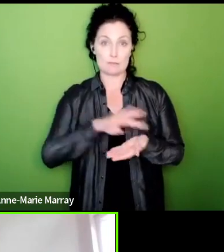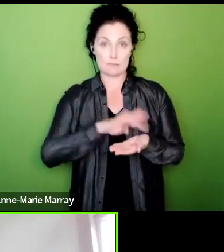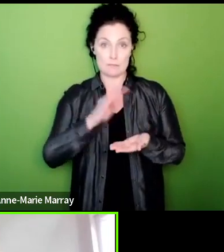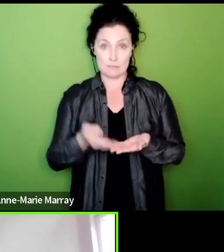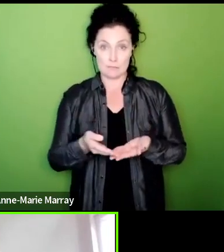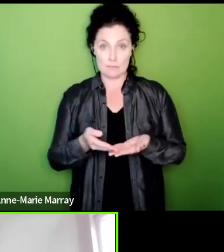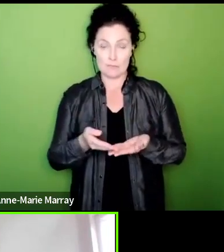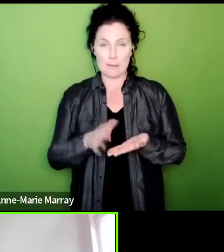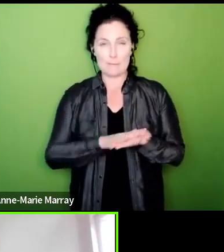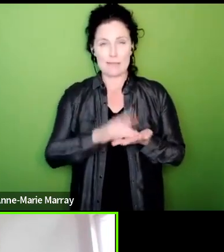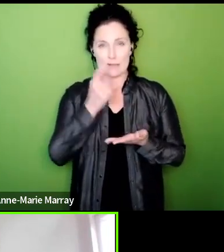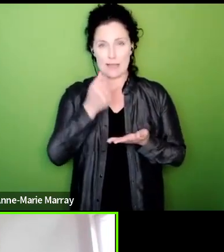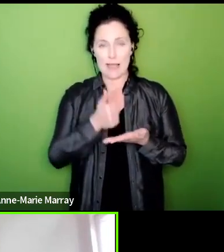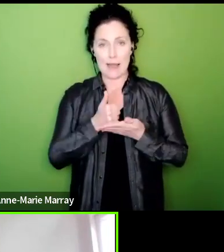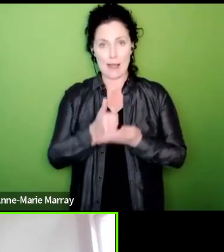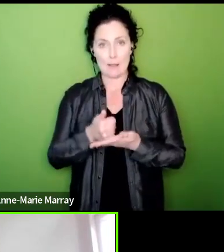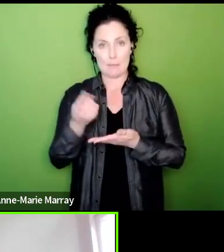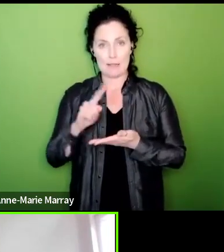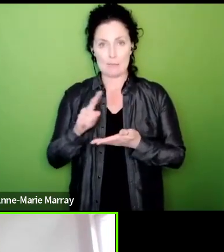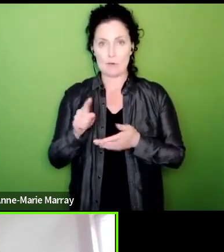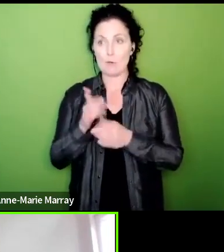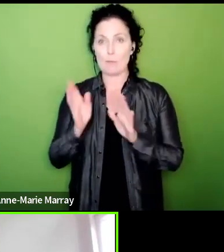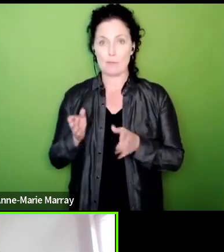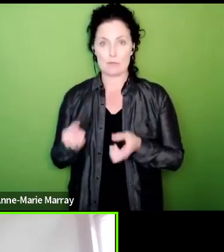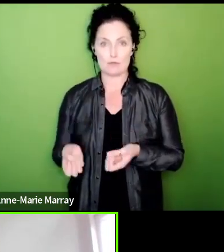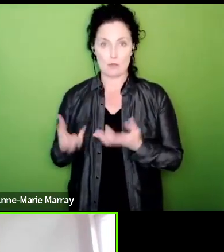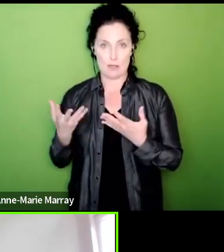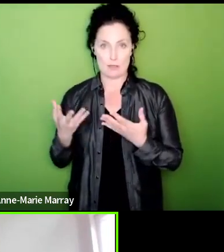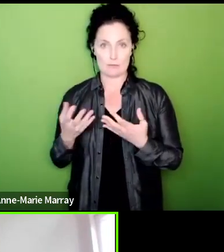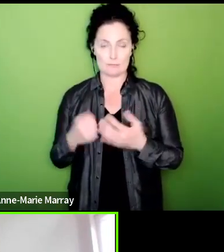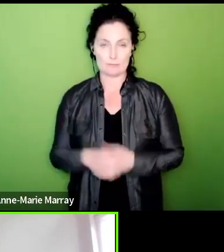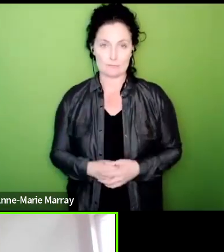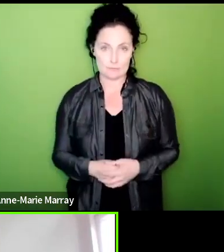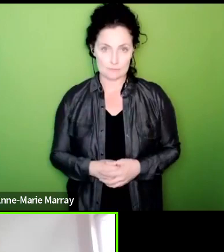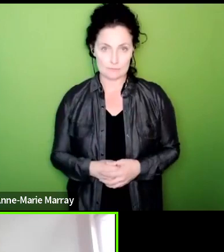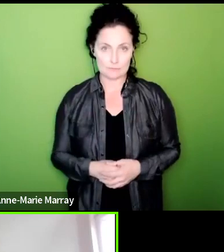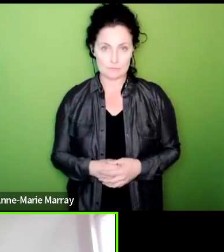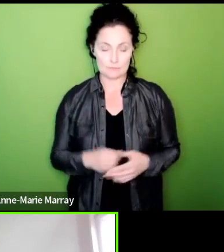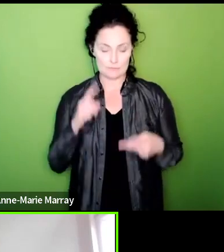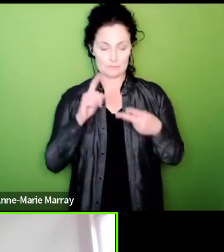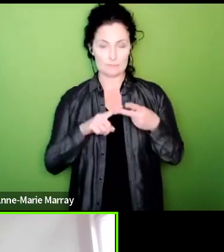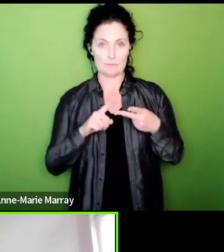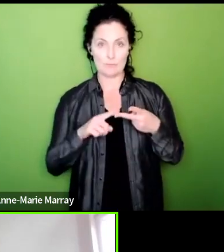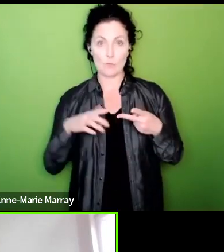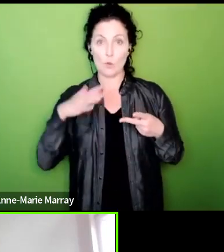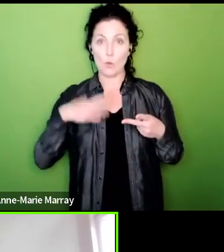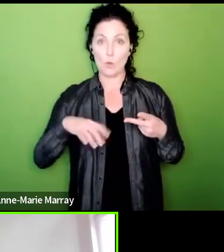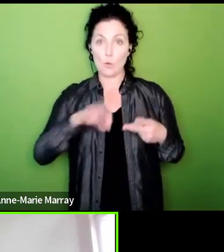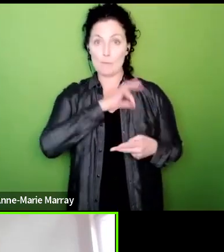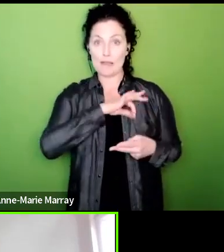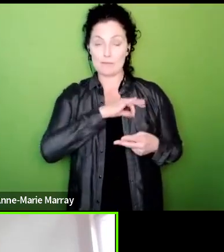and in the same spirit as that question we want to make gains for every member it is clear that